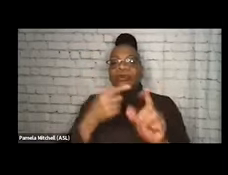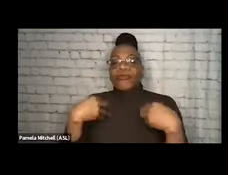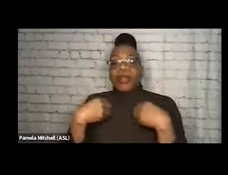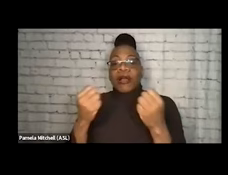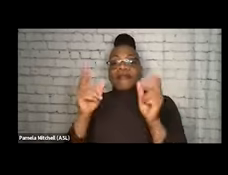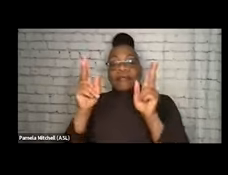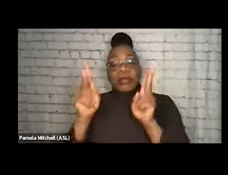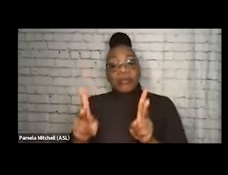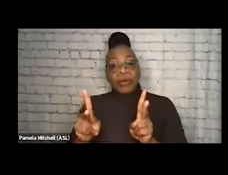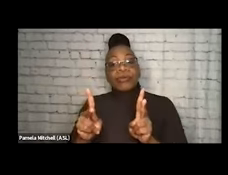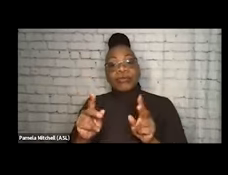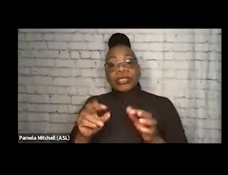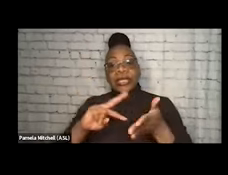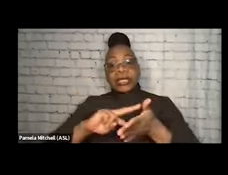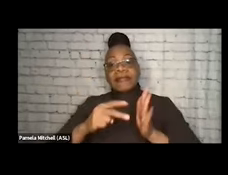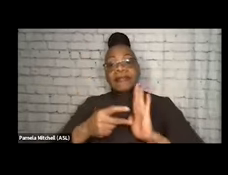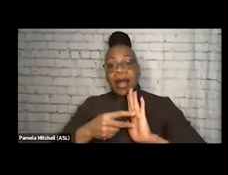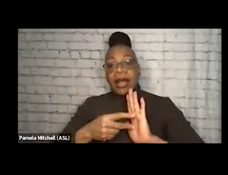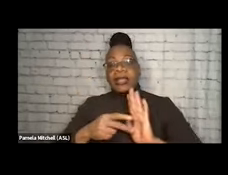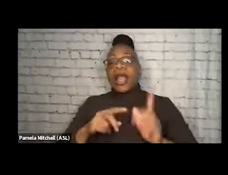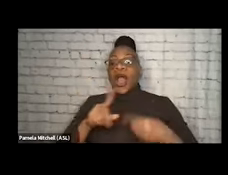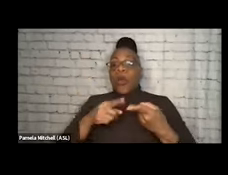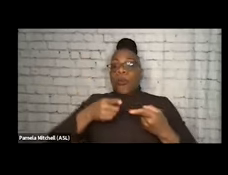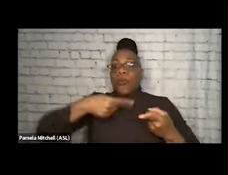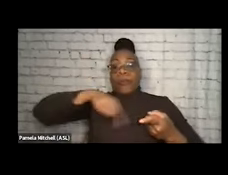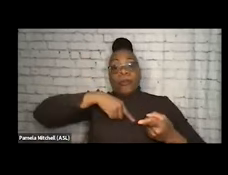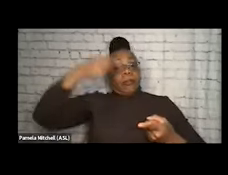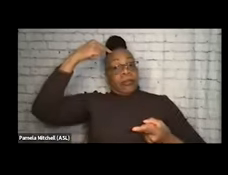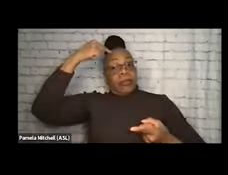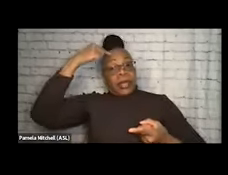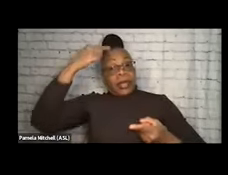So when we think about substance use,